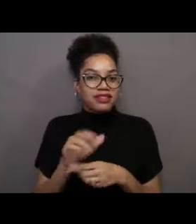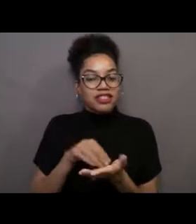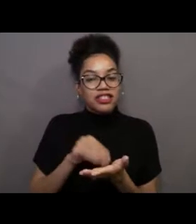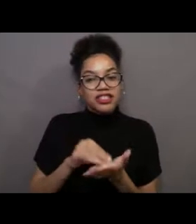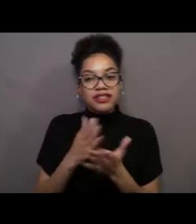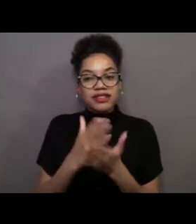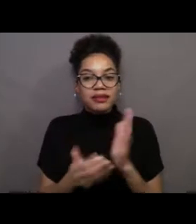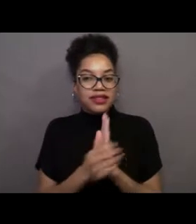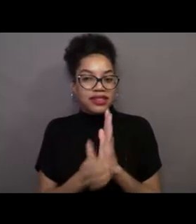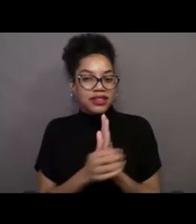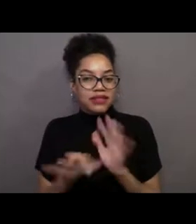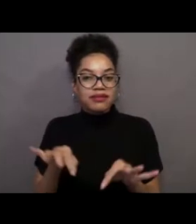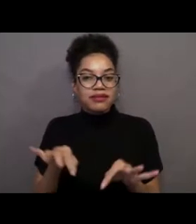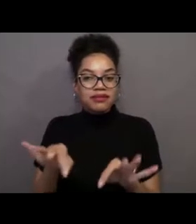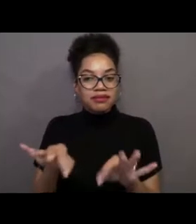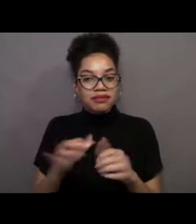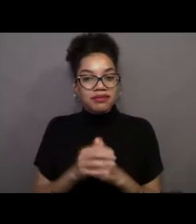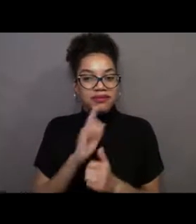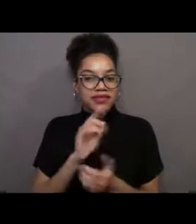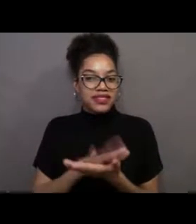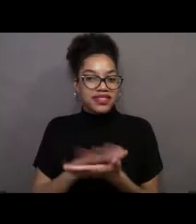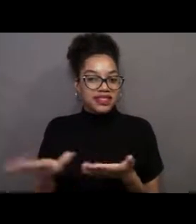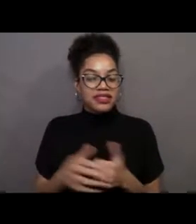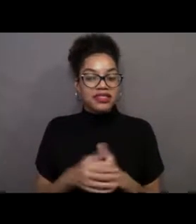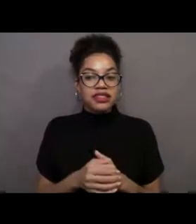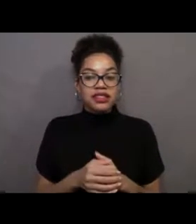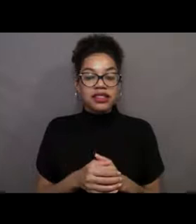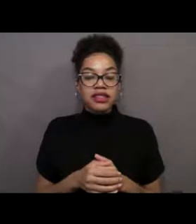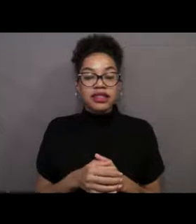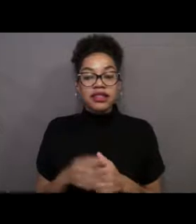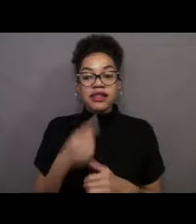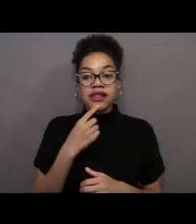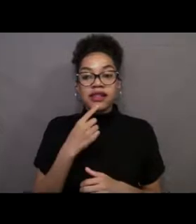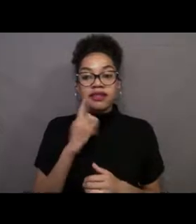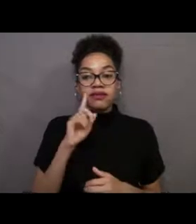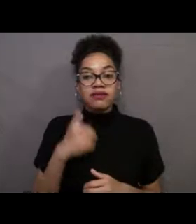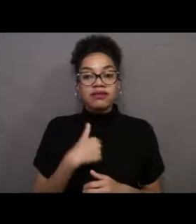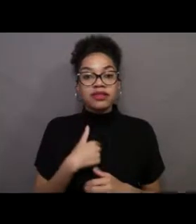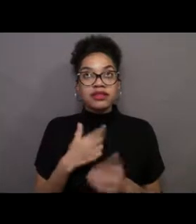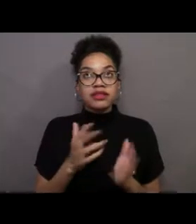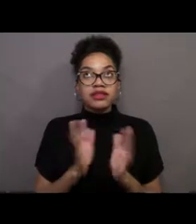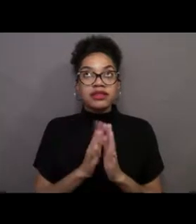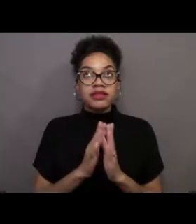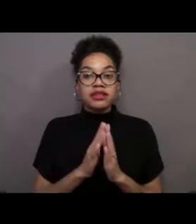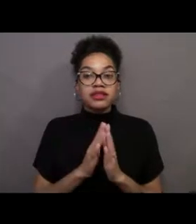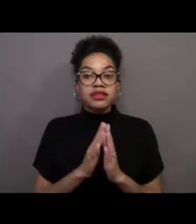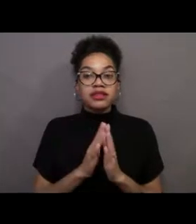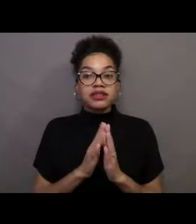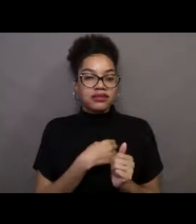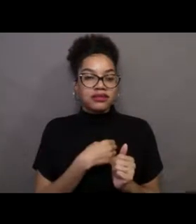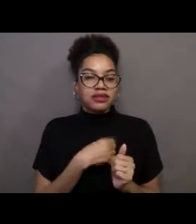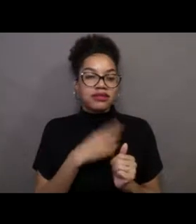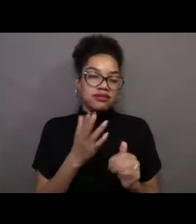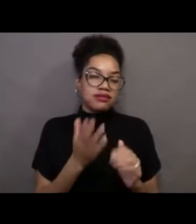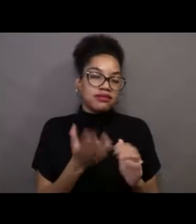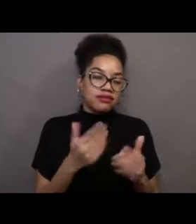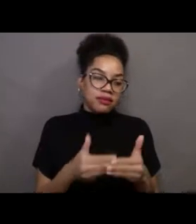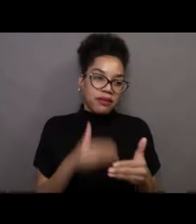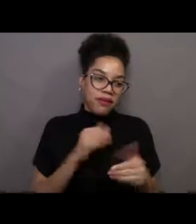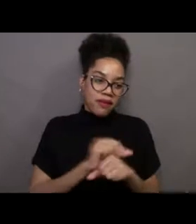so that that's always fun. But I would say for me, we have, under normal operating conditions, we have a large force of volunteers